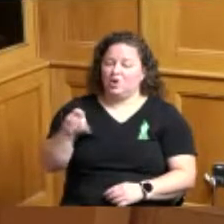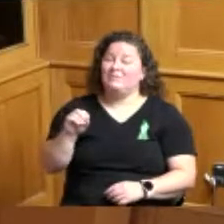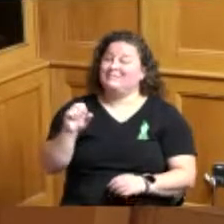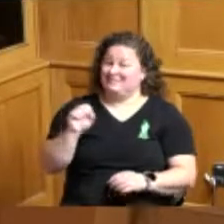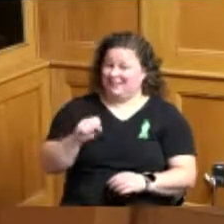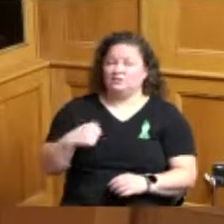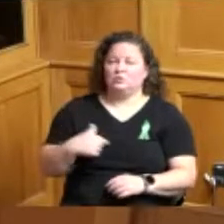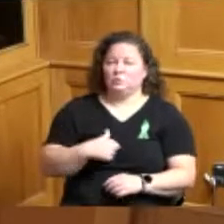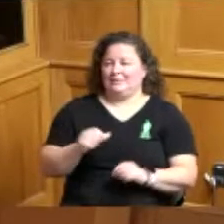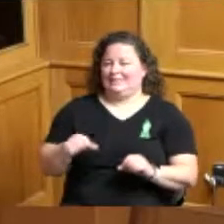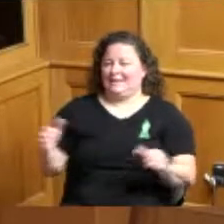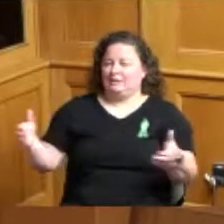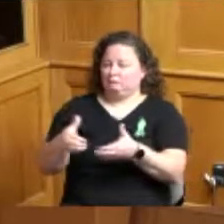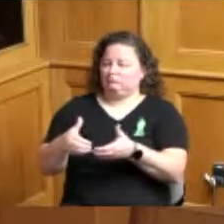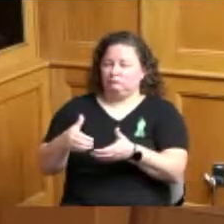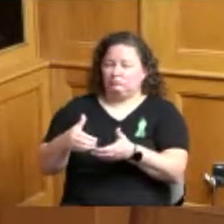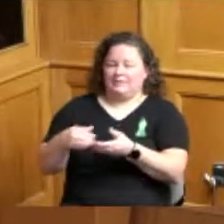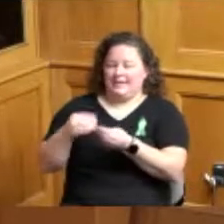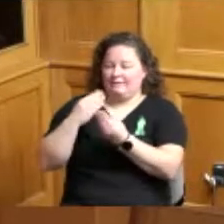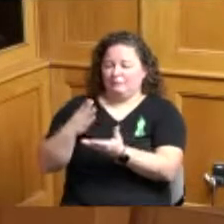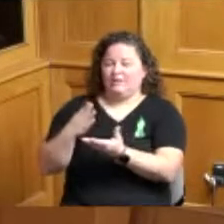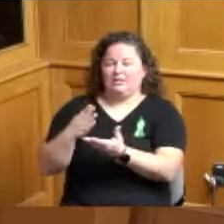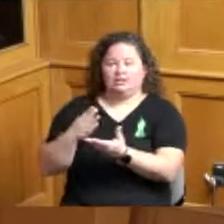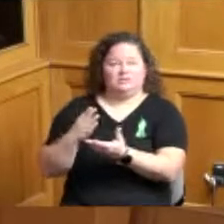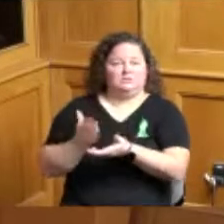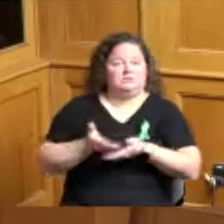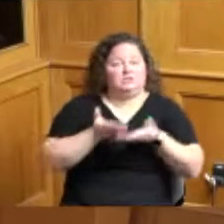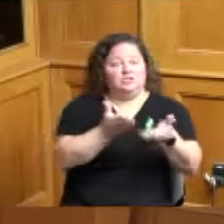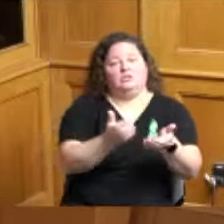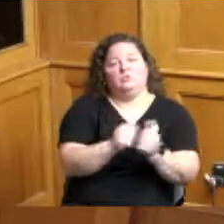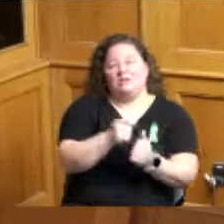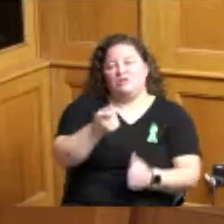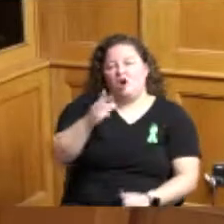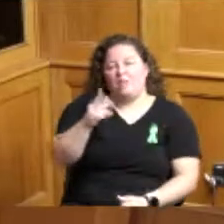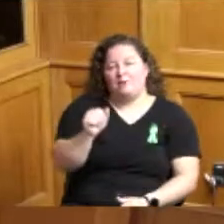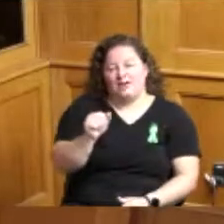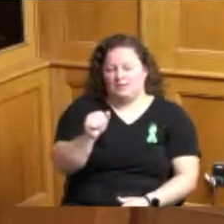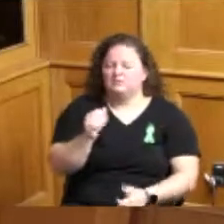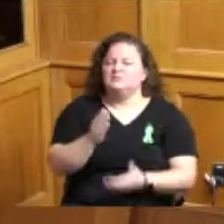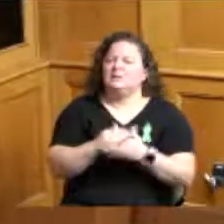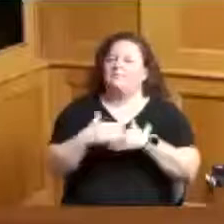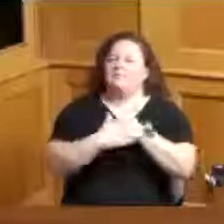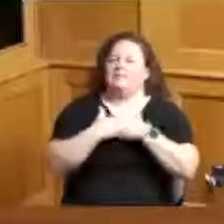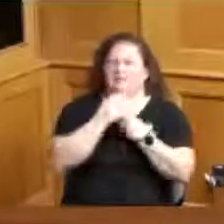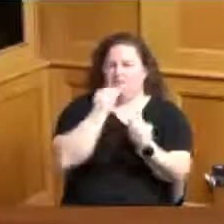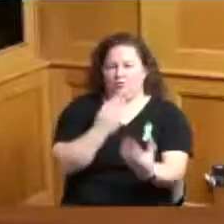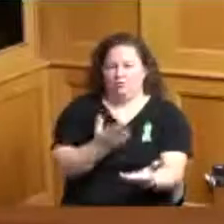with the ARPA recommendations provide some basic information on this you know we all understand the